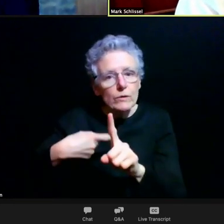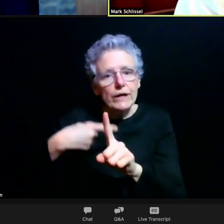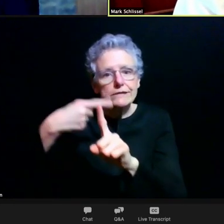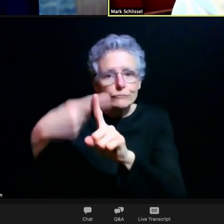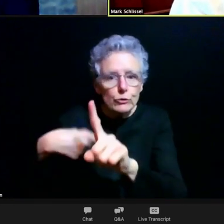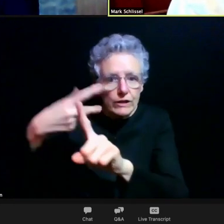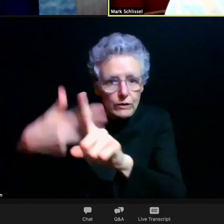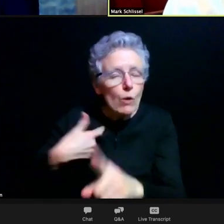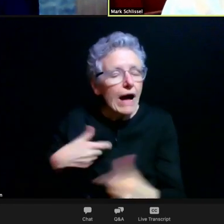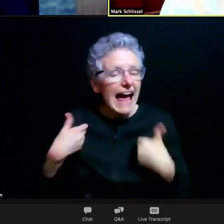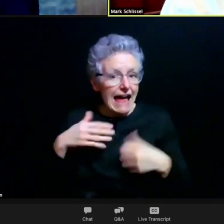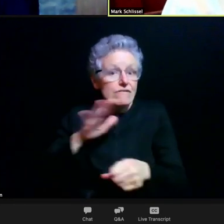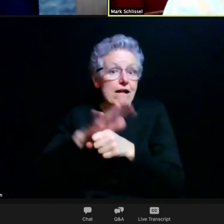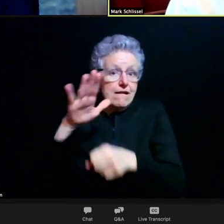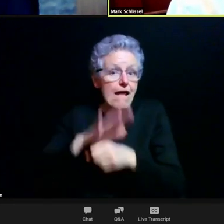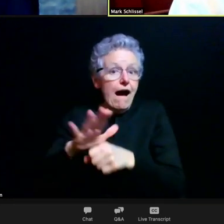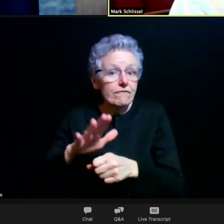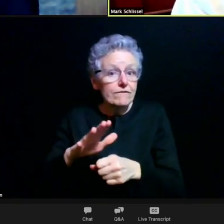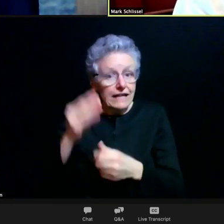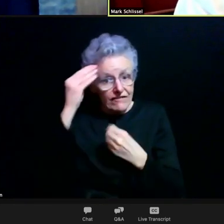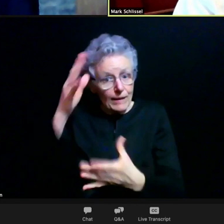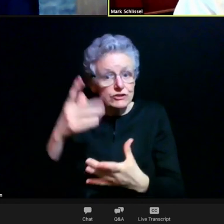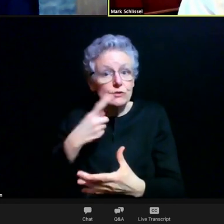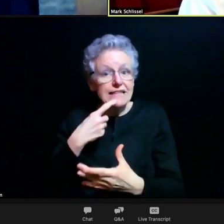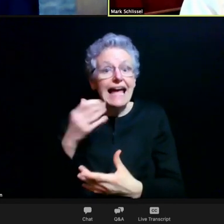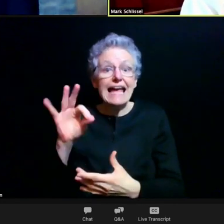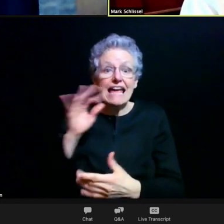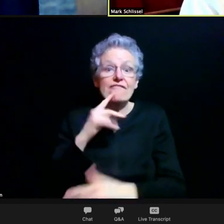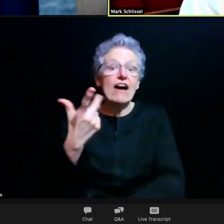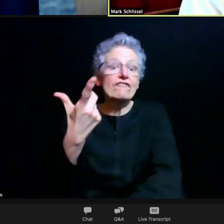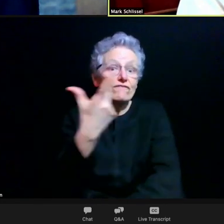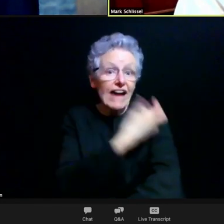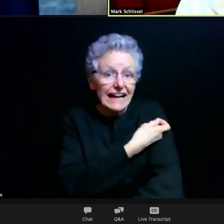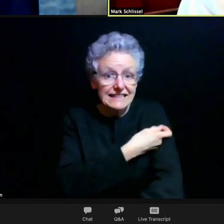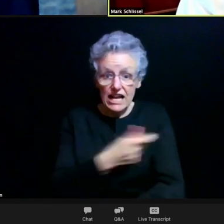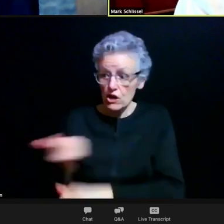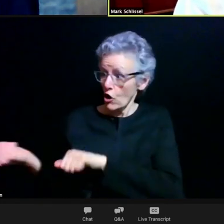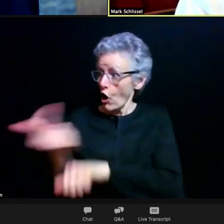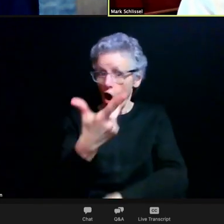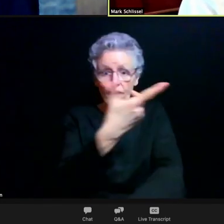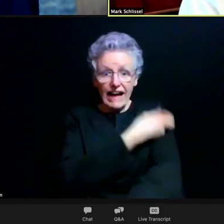if everybody's vaccinated, you don't need masks. We're not at that stage yet.